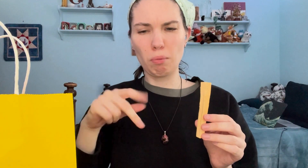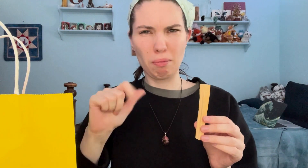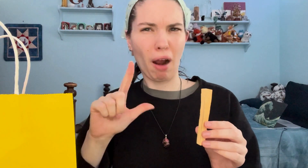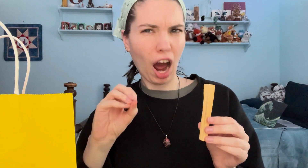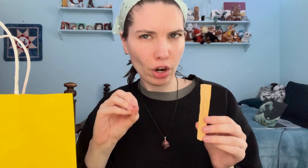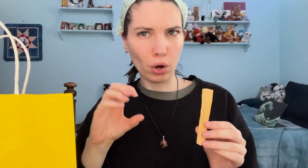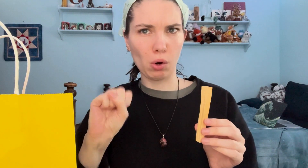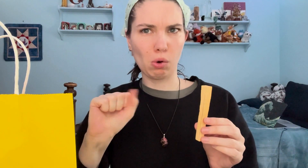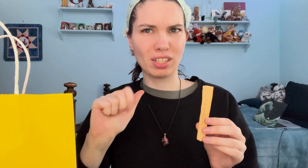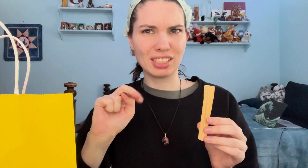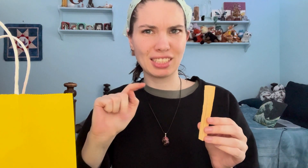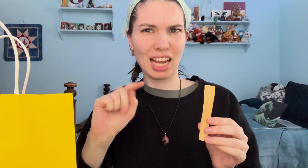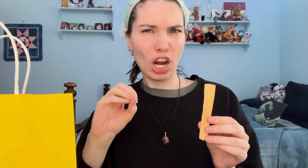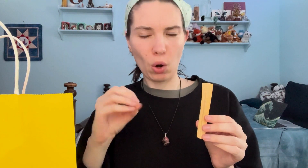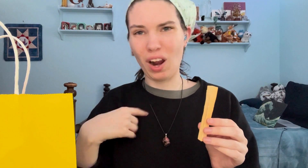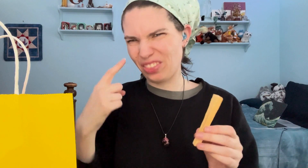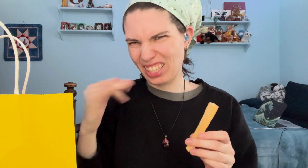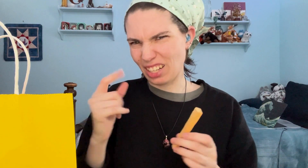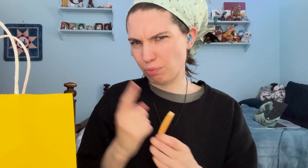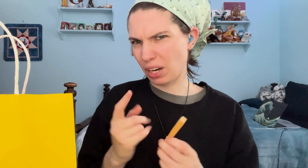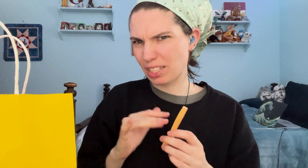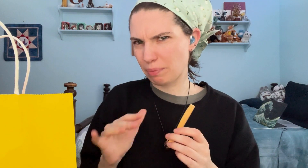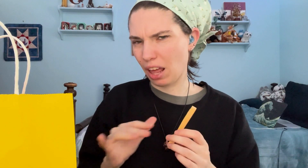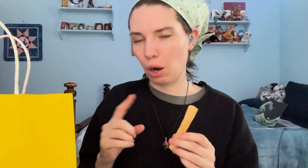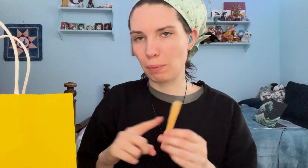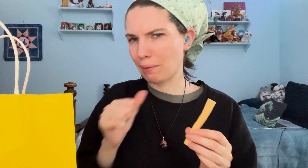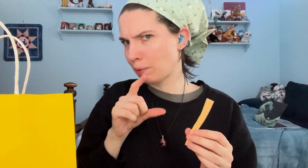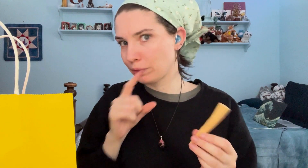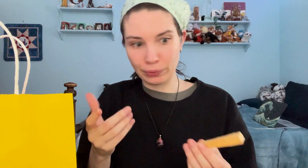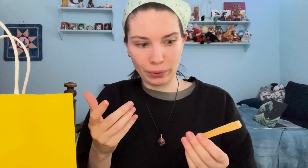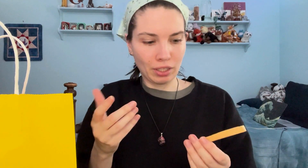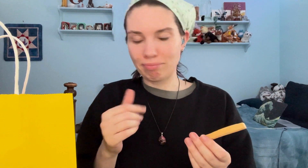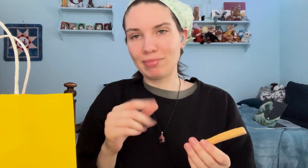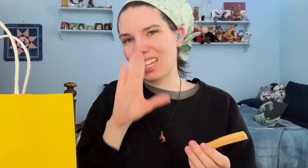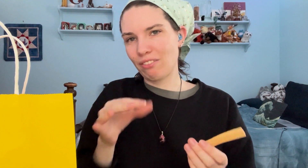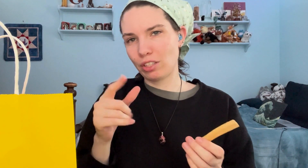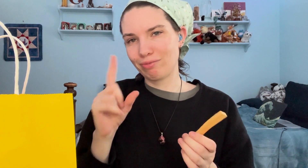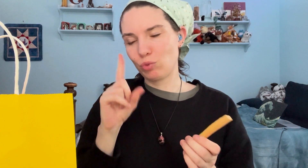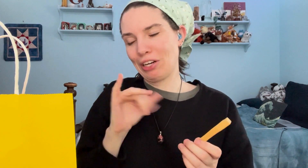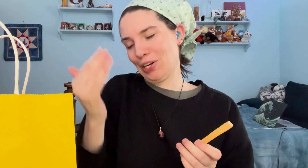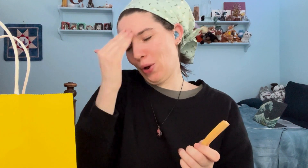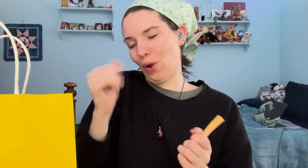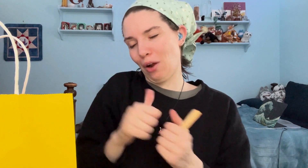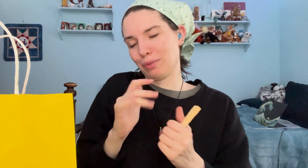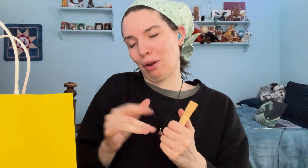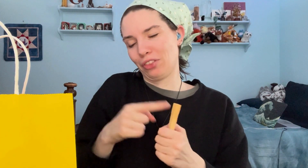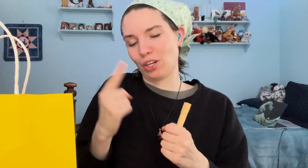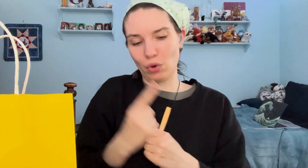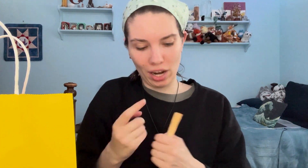Palo Santo, I think that's the right spelling, but I'm not sure I never really know how to spell this right